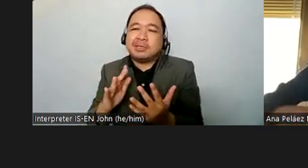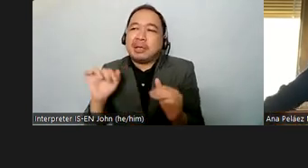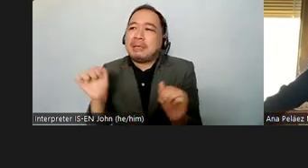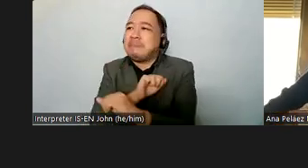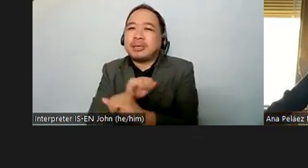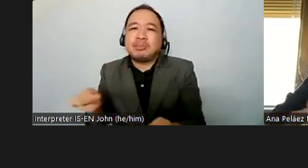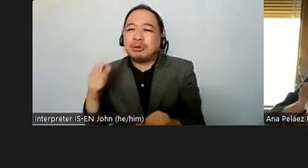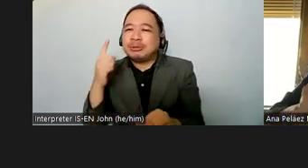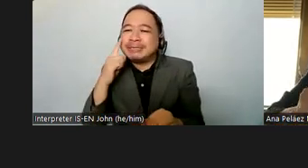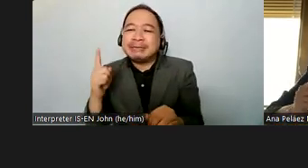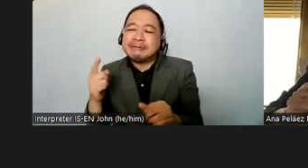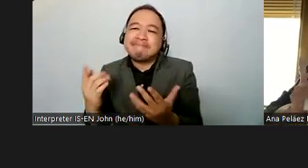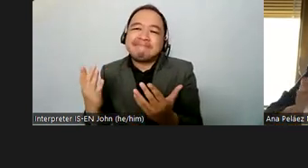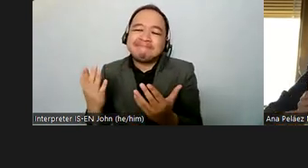so there are a lot of